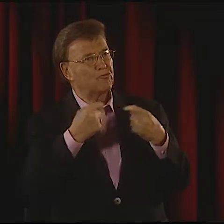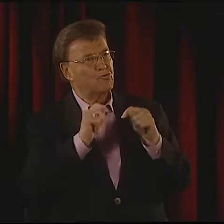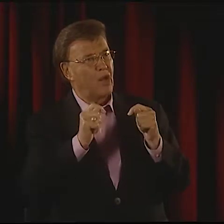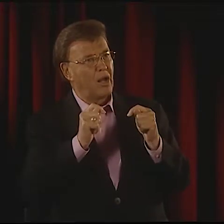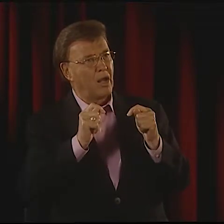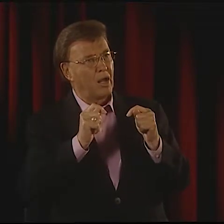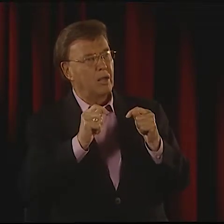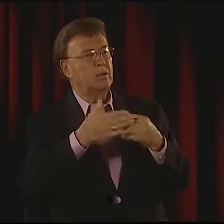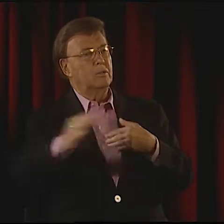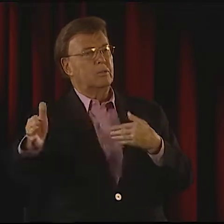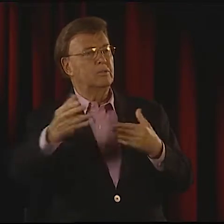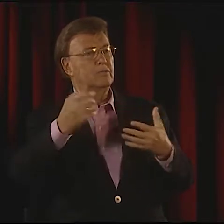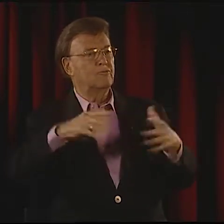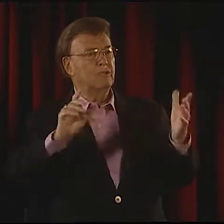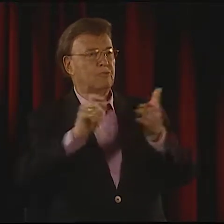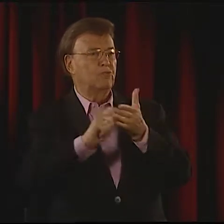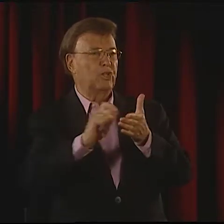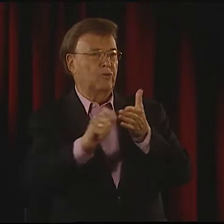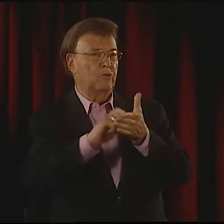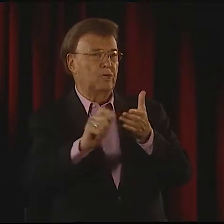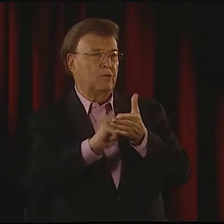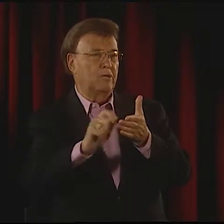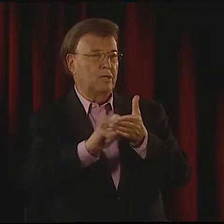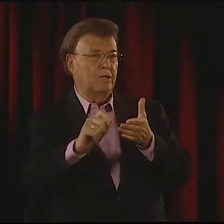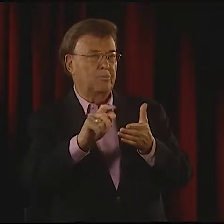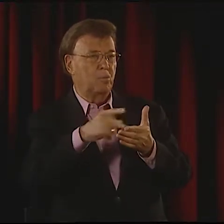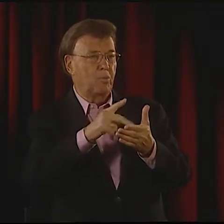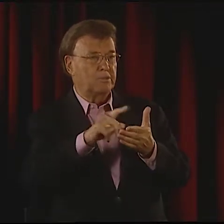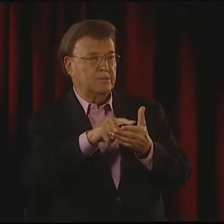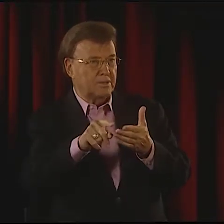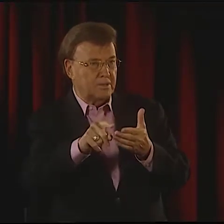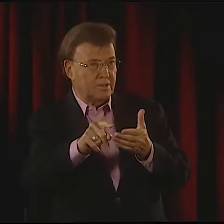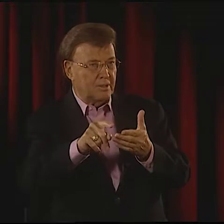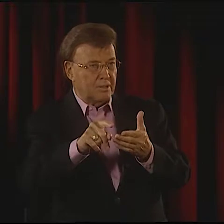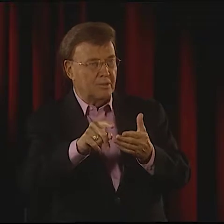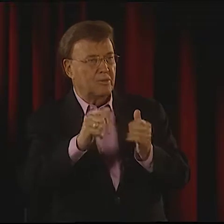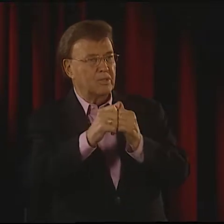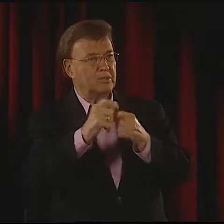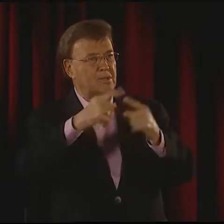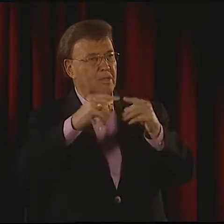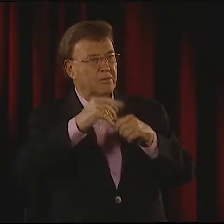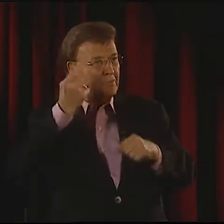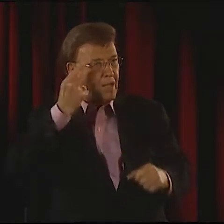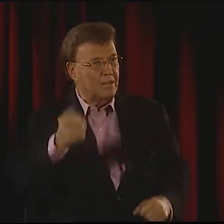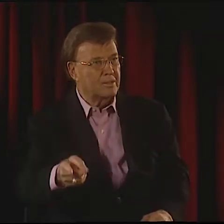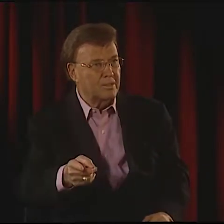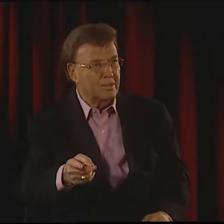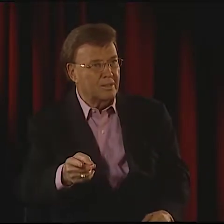SHE SAID, "WELL, THAT WOULD BE AN INTERESTING THING TO TRY," AND THAT IS WHAT SHE DID FROM THEN ON.